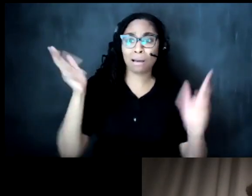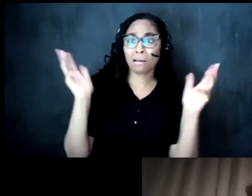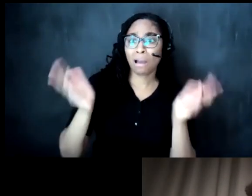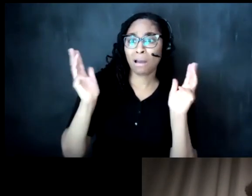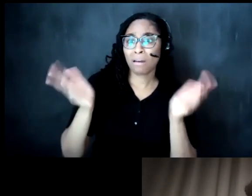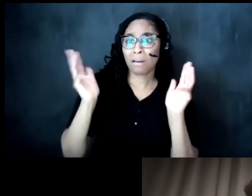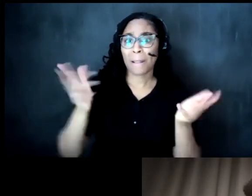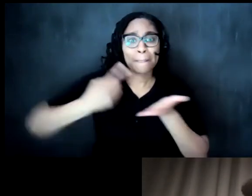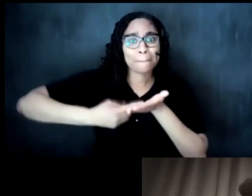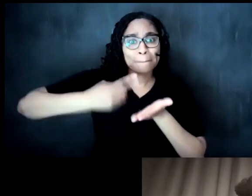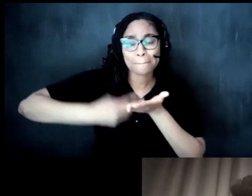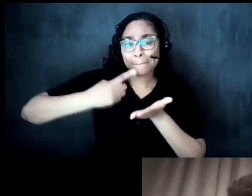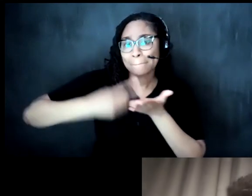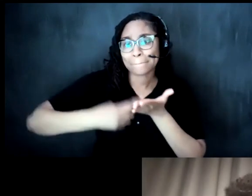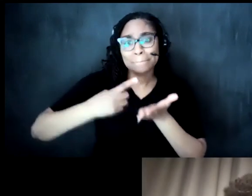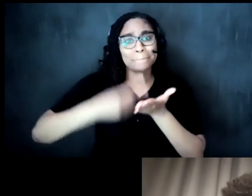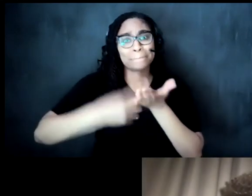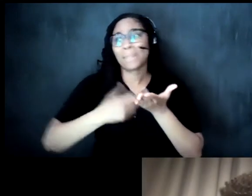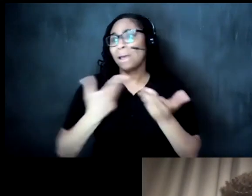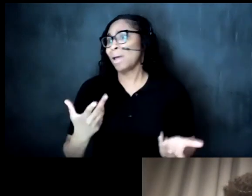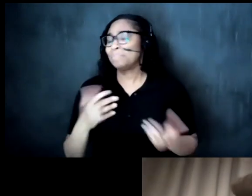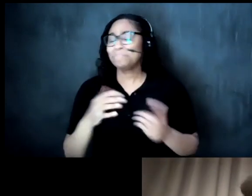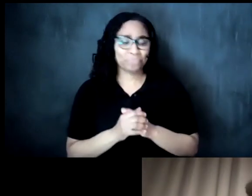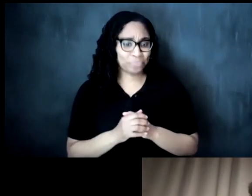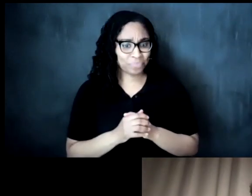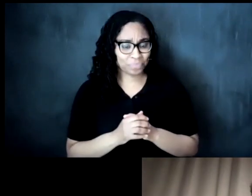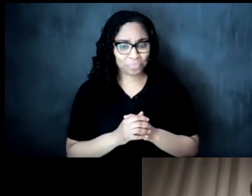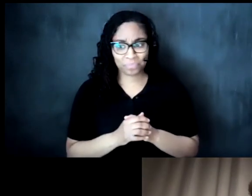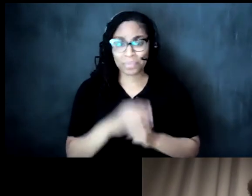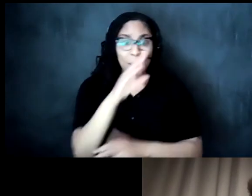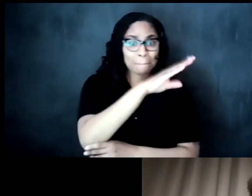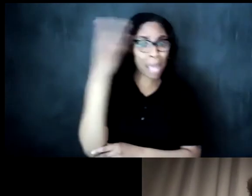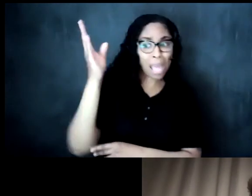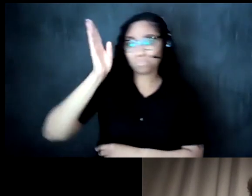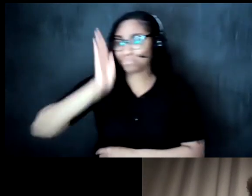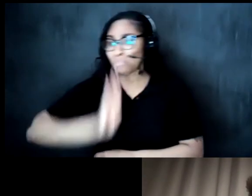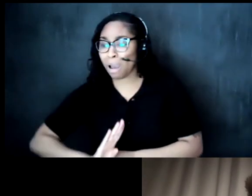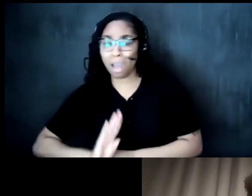colonialism about you know why why uh black and brown bodies are like lower of lower